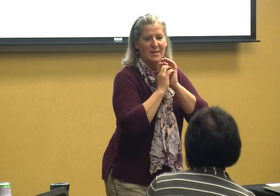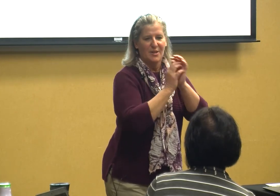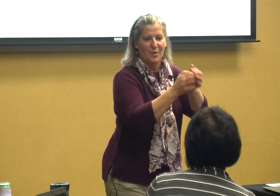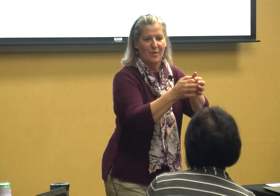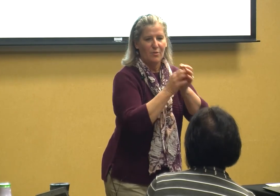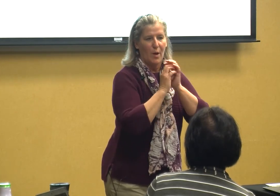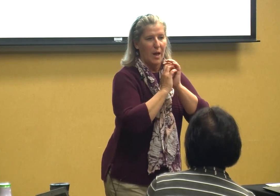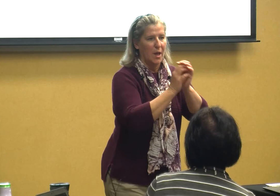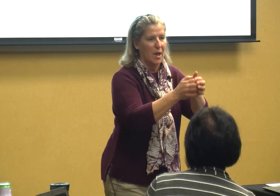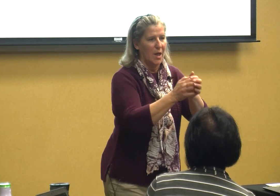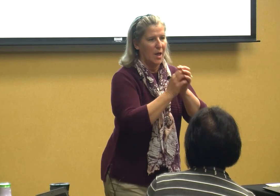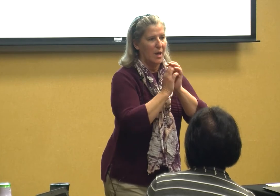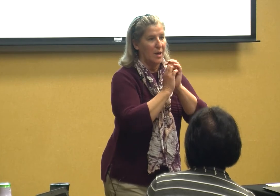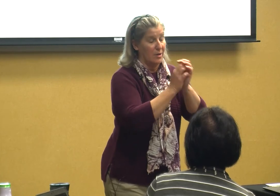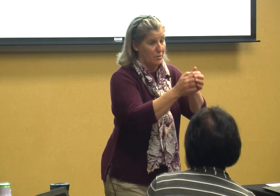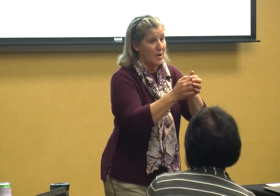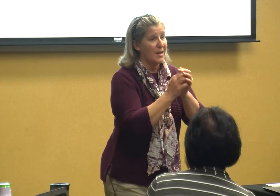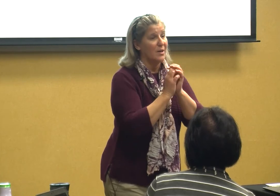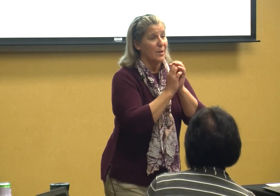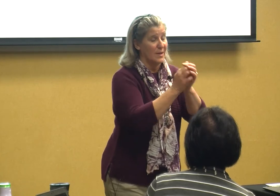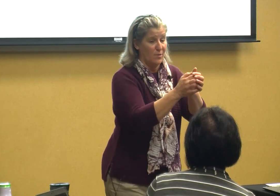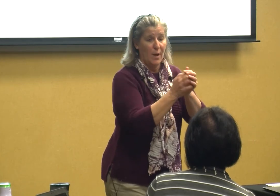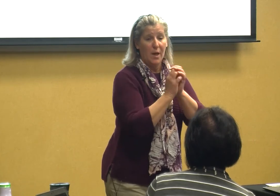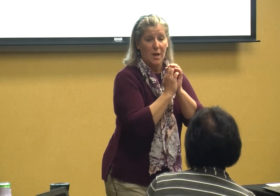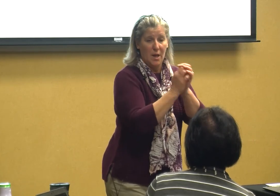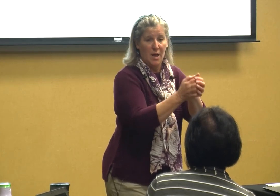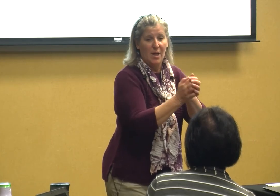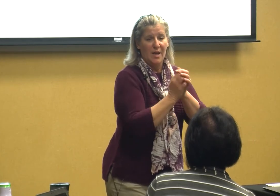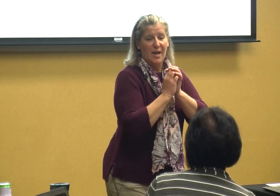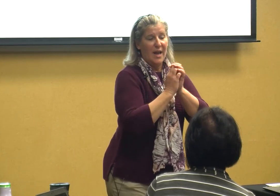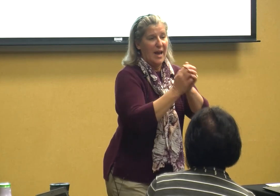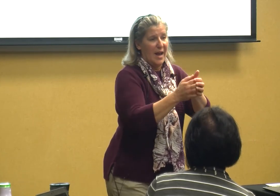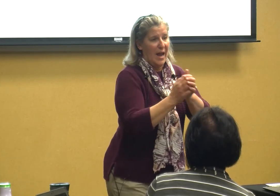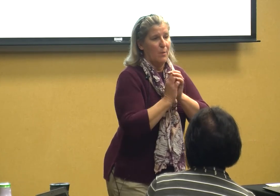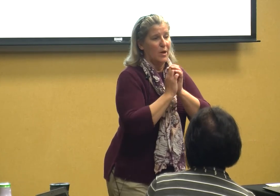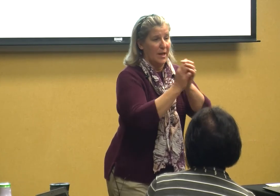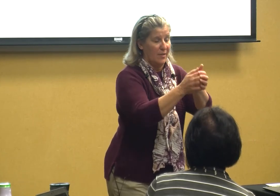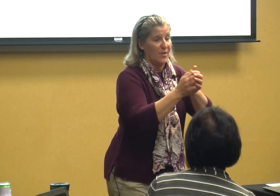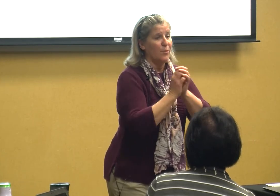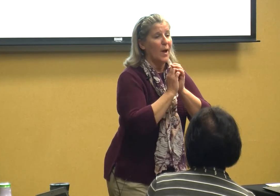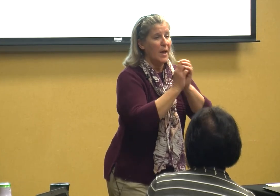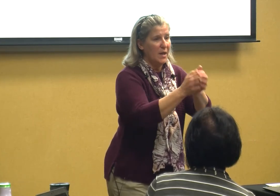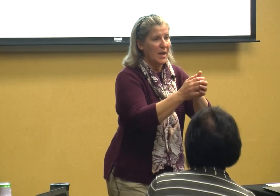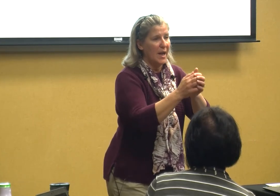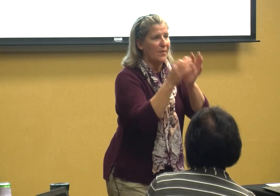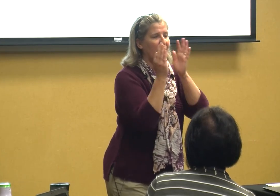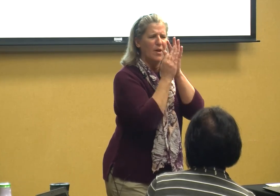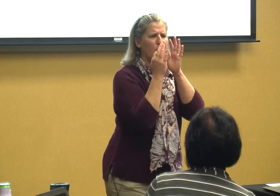to do it this way can you try to do it this way and we'll get it this way and then they'll go